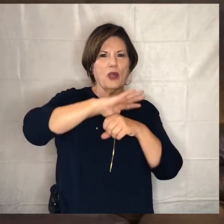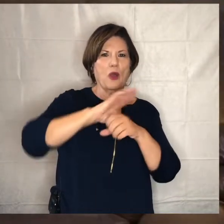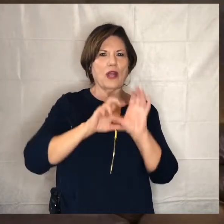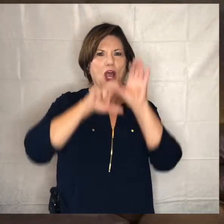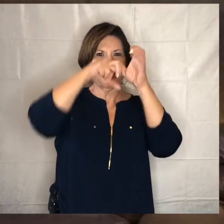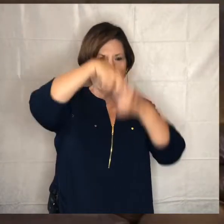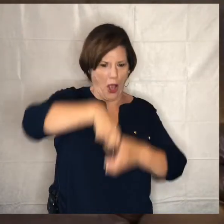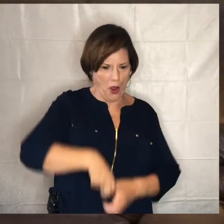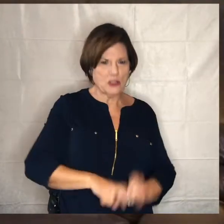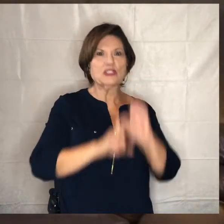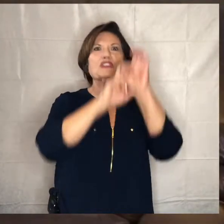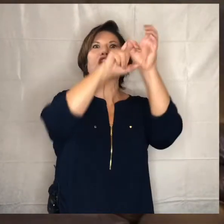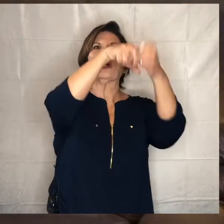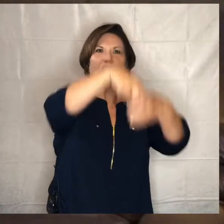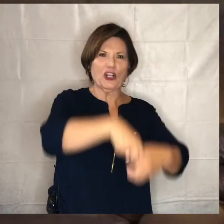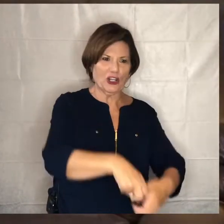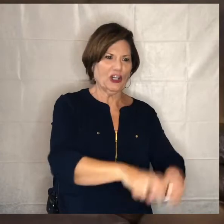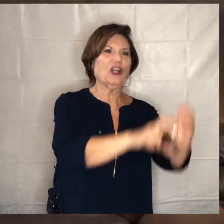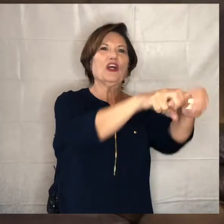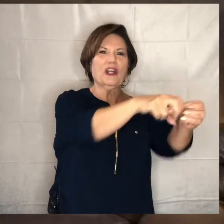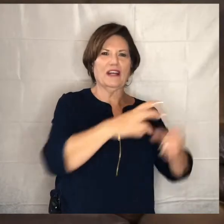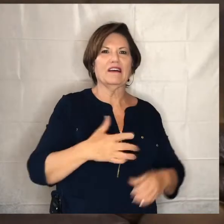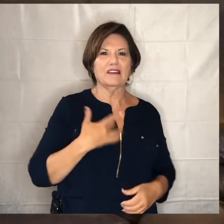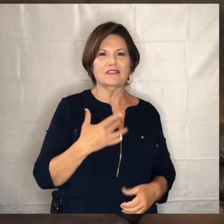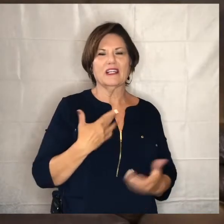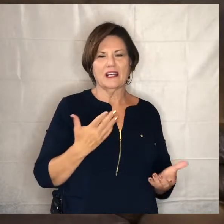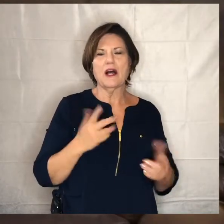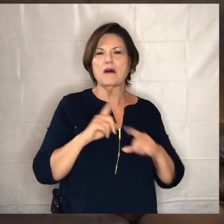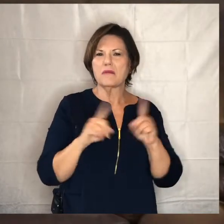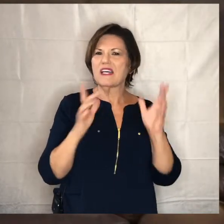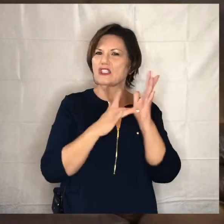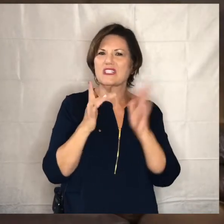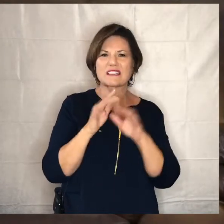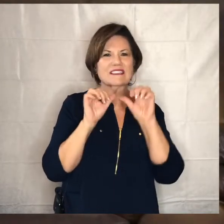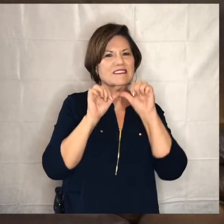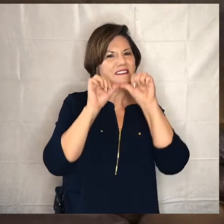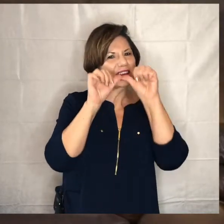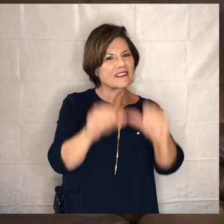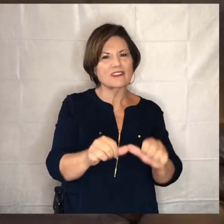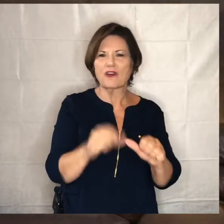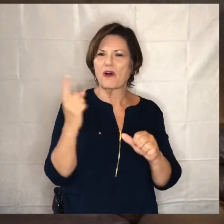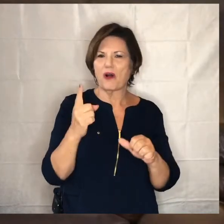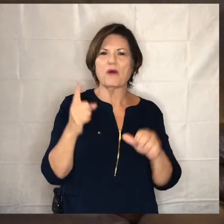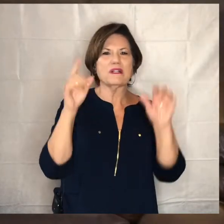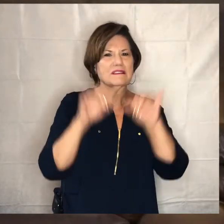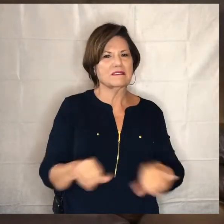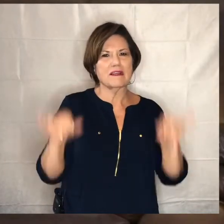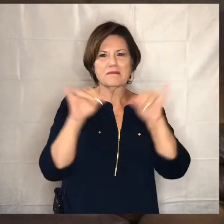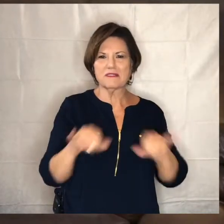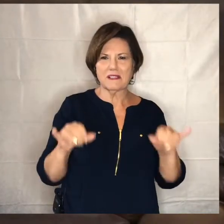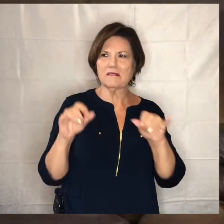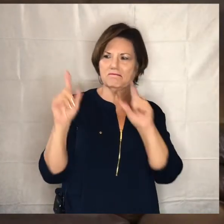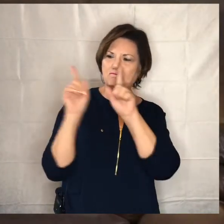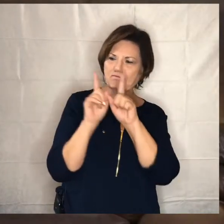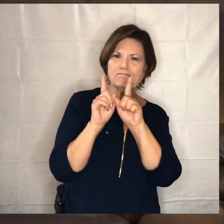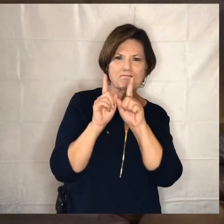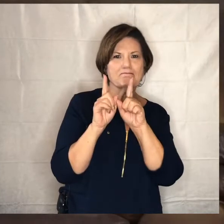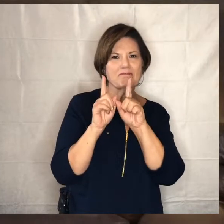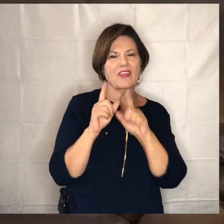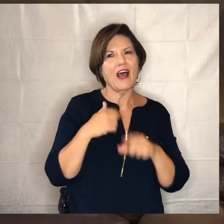you know it's like up and down but jesus stays the same so i've had some really you know hard days